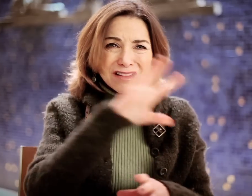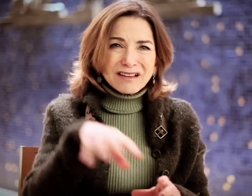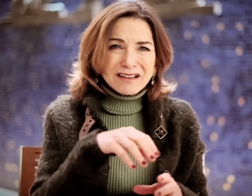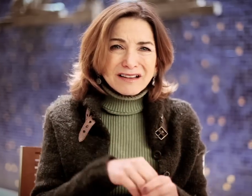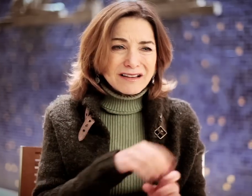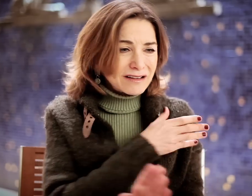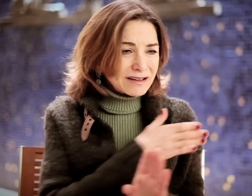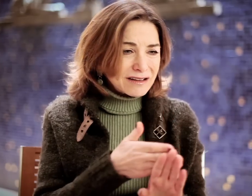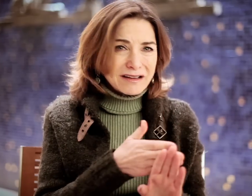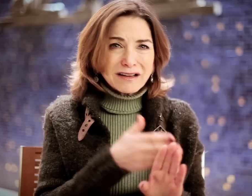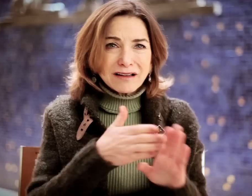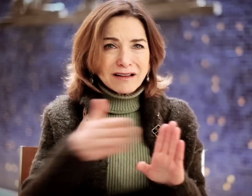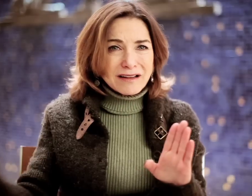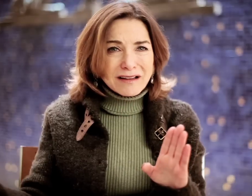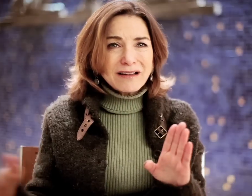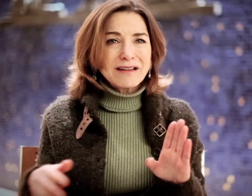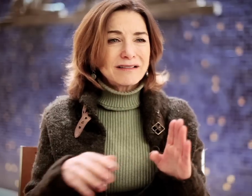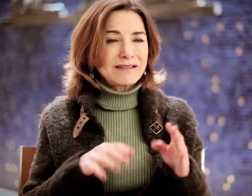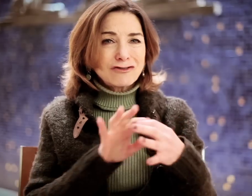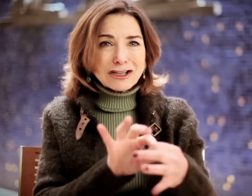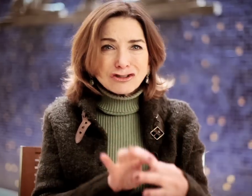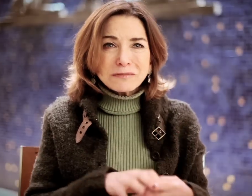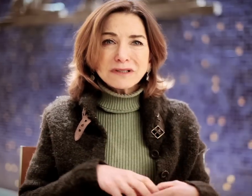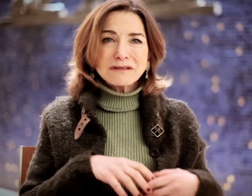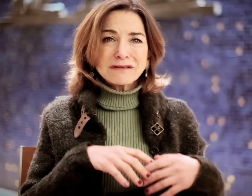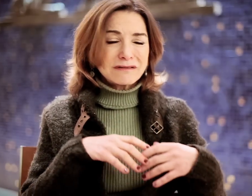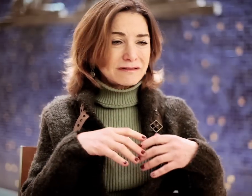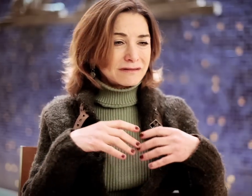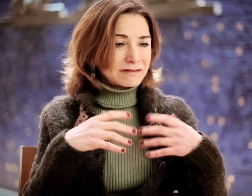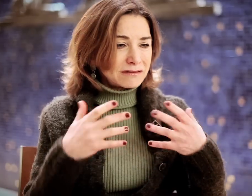...everything. What happened before and after the moment, relationships...